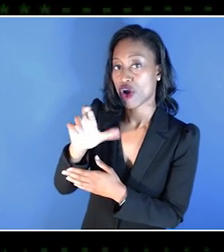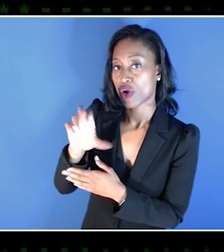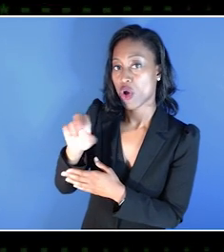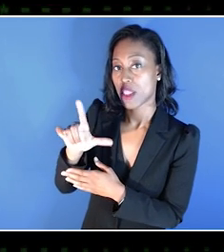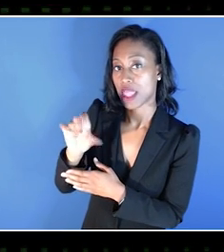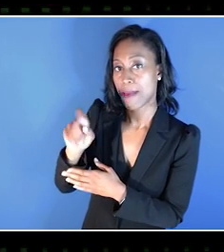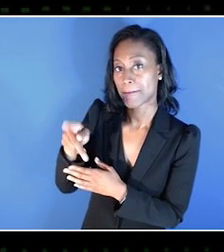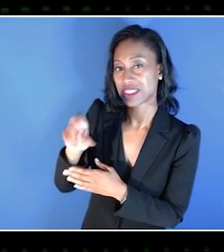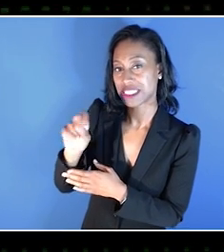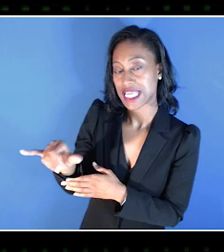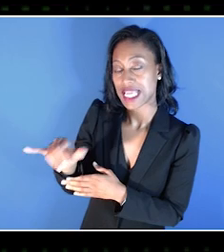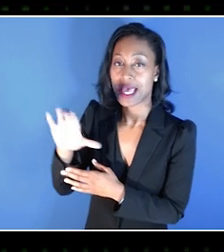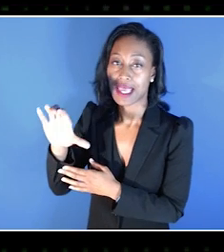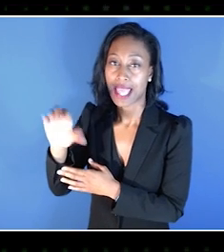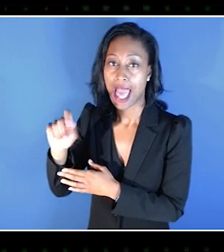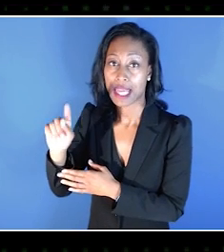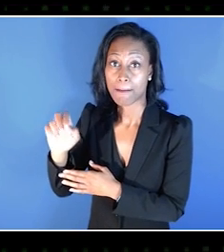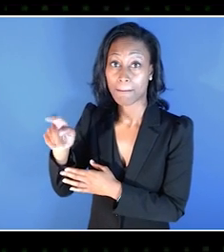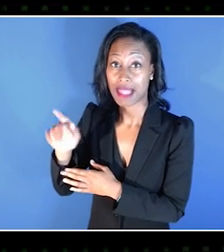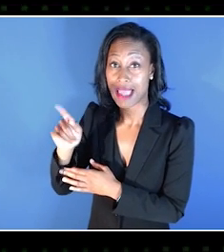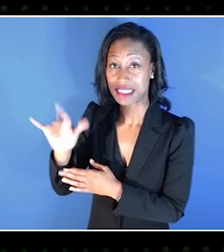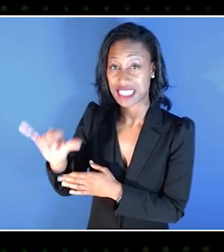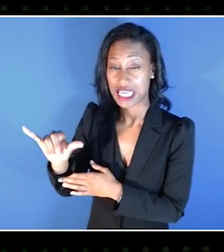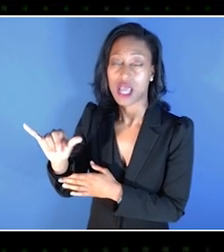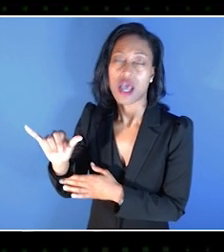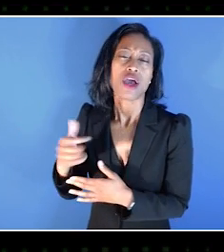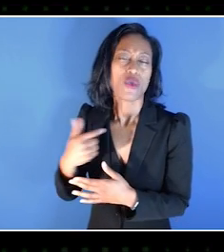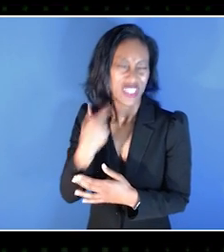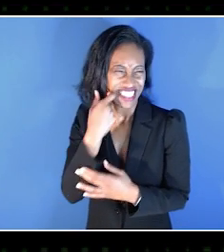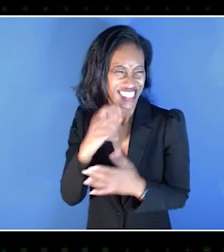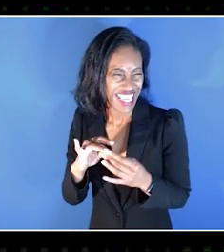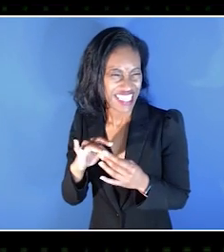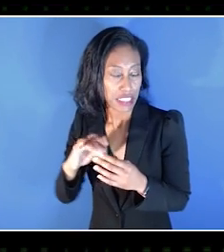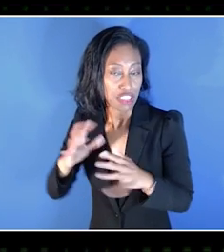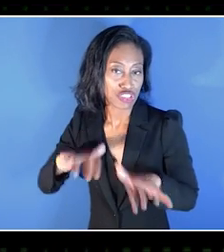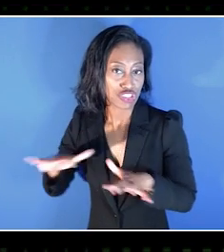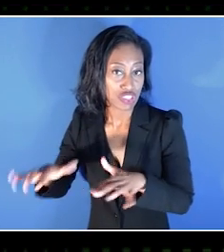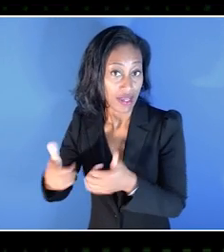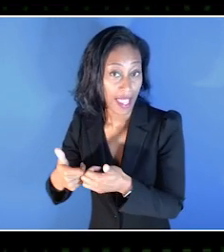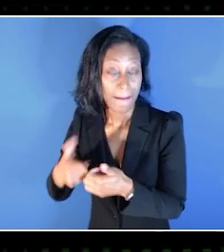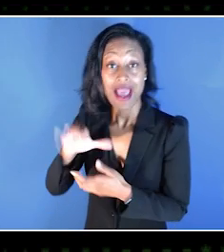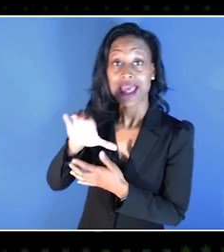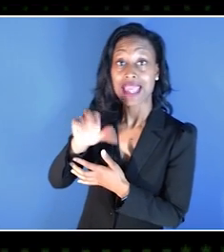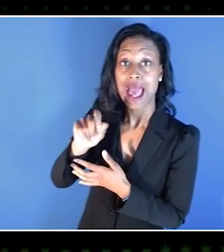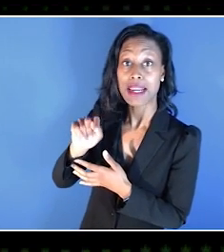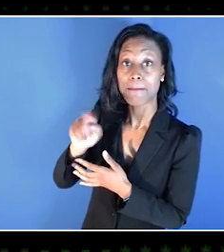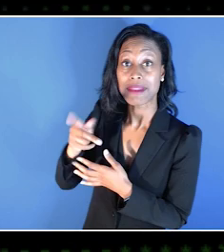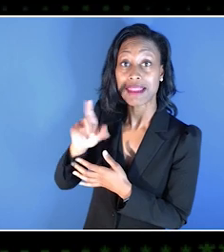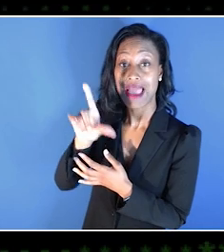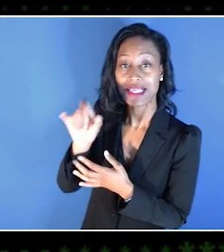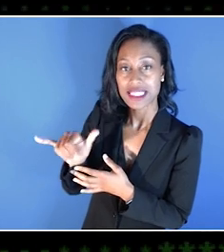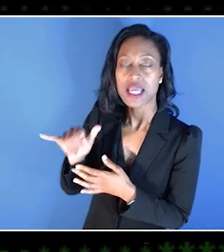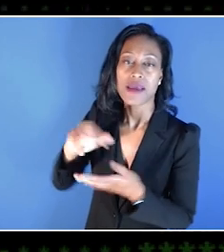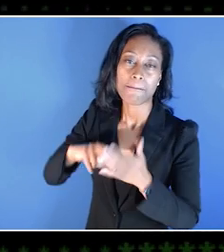like we've been talking about with, you know, chill games. Cataplexy is generally triggered by intense emotions.